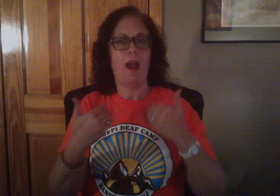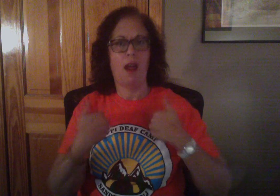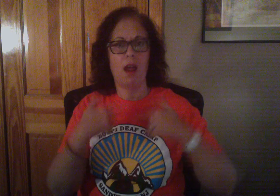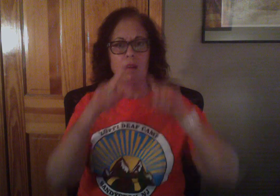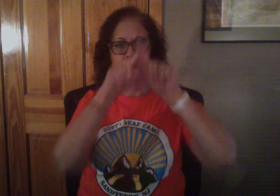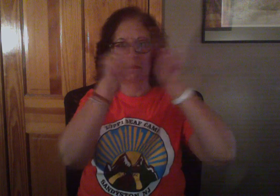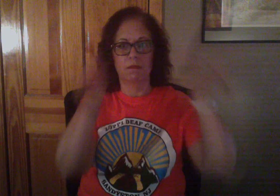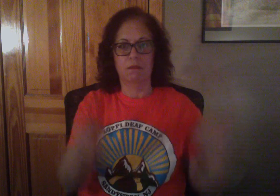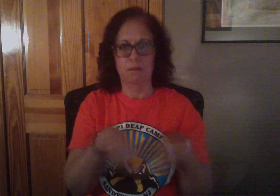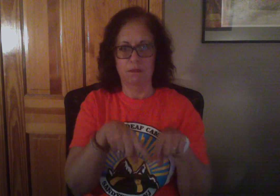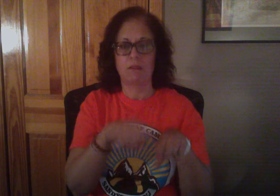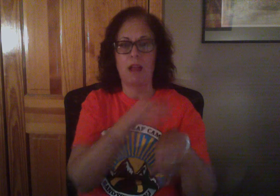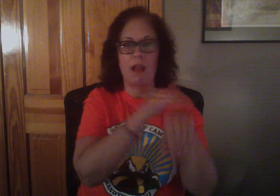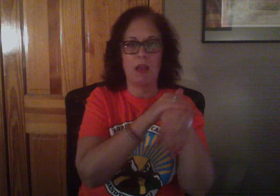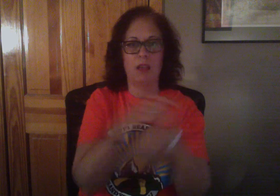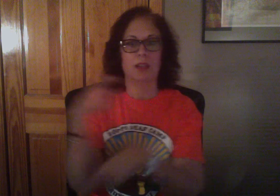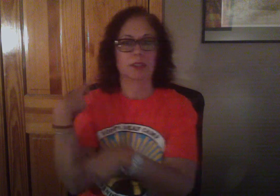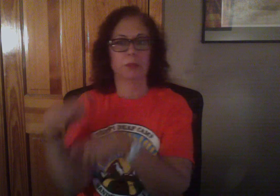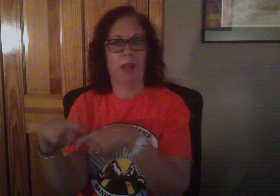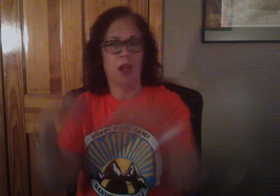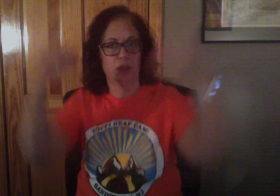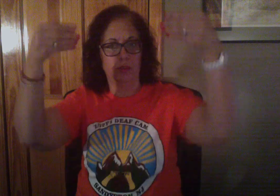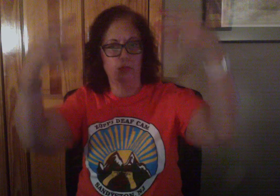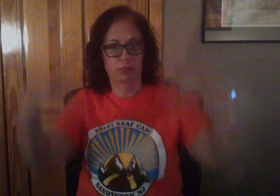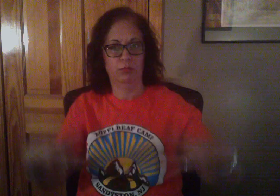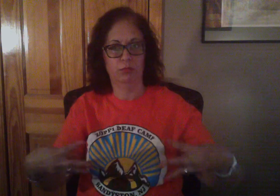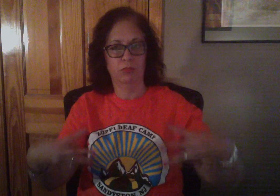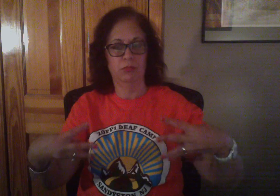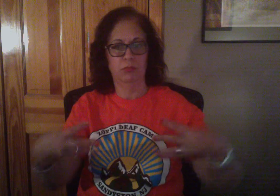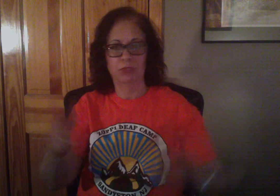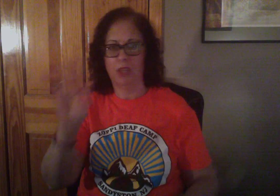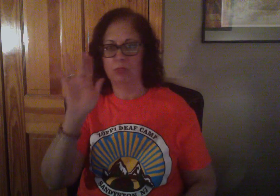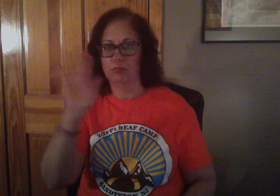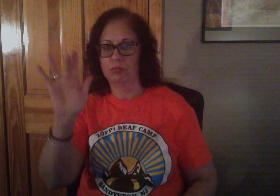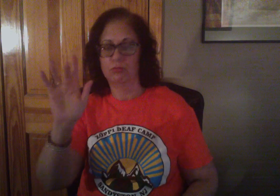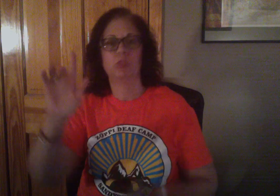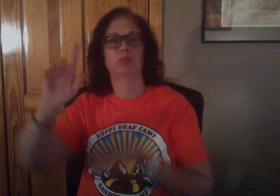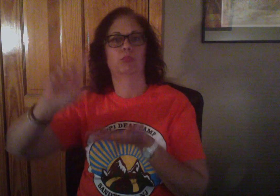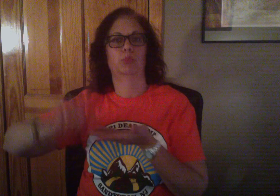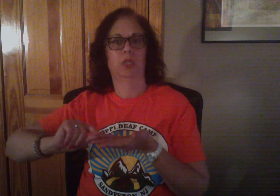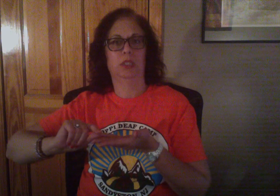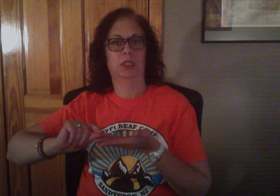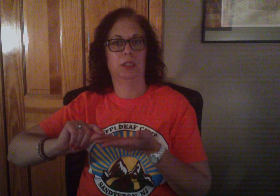We have registration forms in English and Spanish. It is optional to download and print the form.